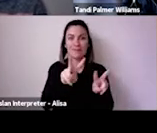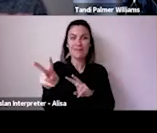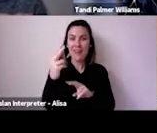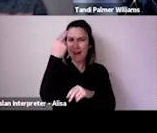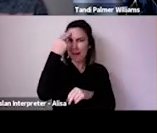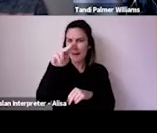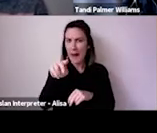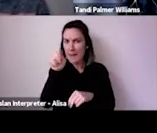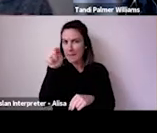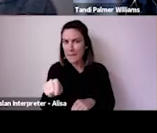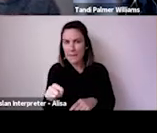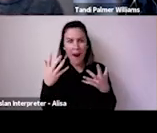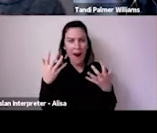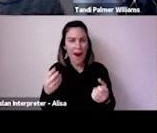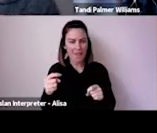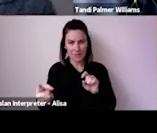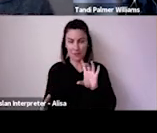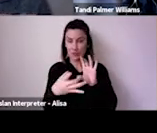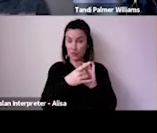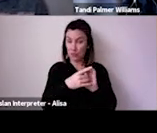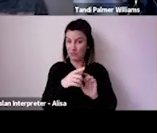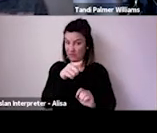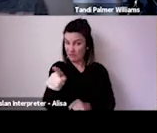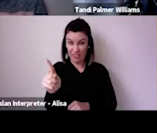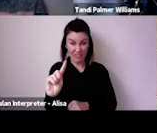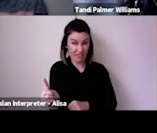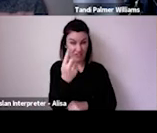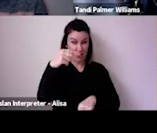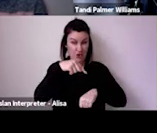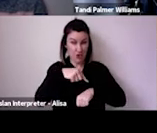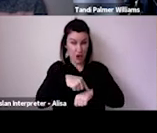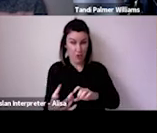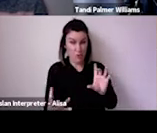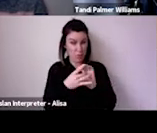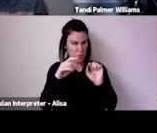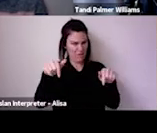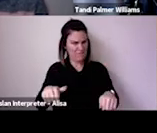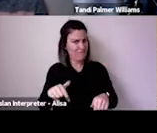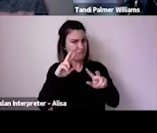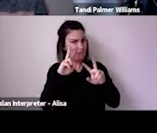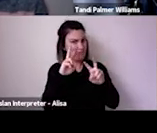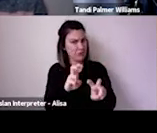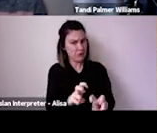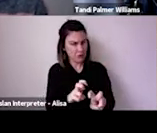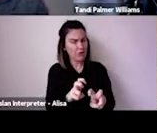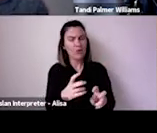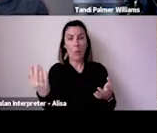part of the world. Just on that, wherever you're joining us from, please feel free to drop your location into